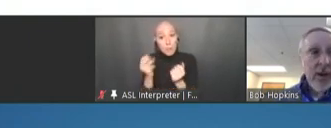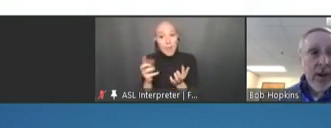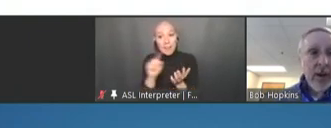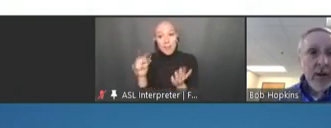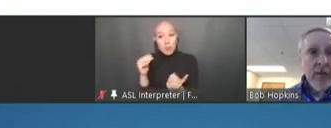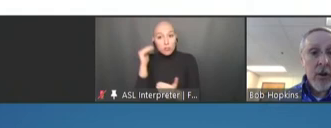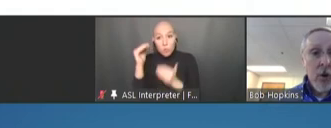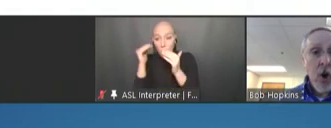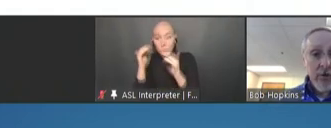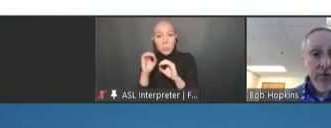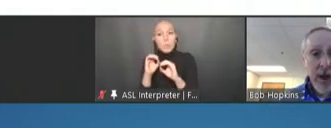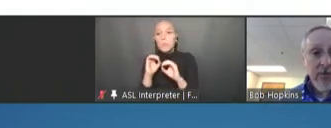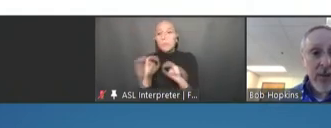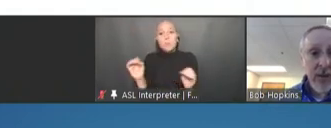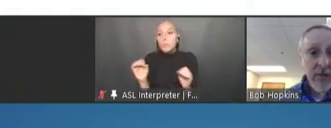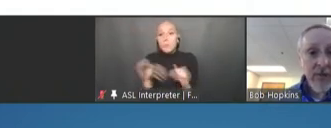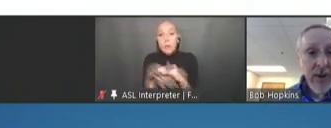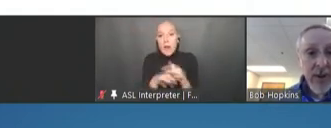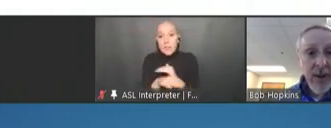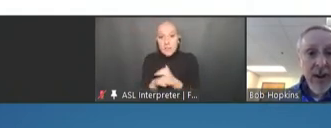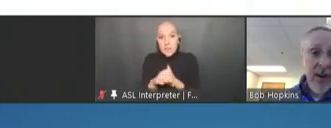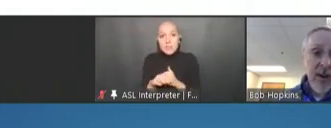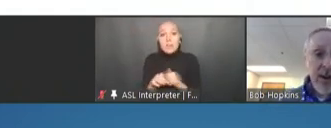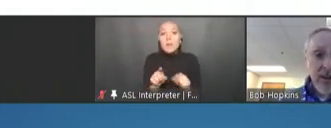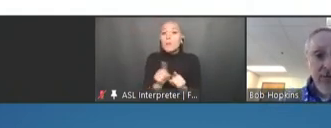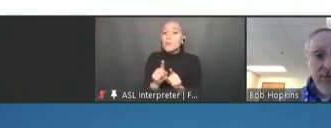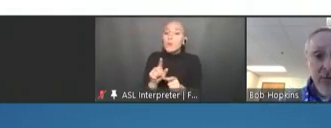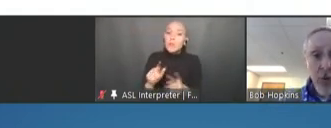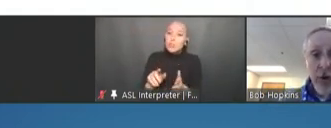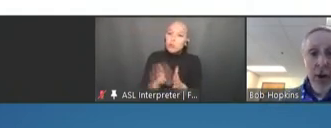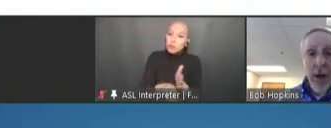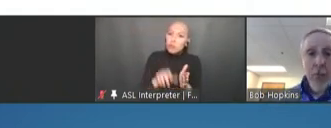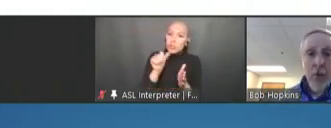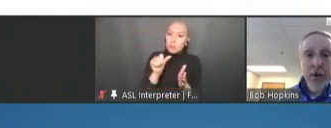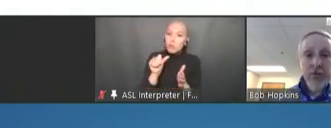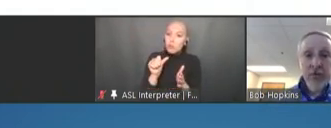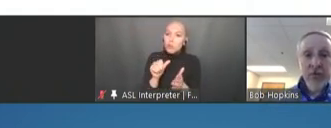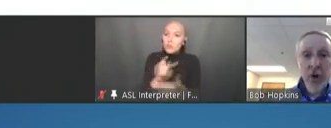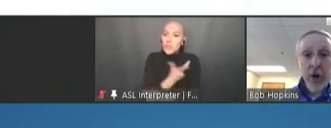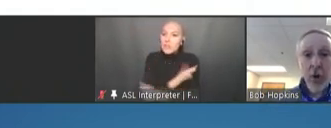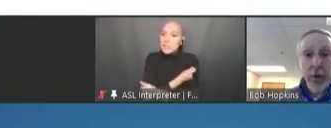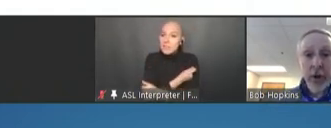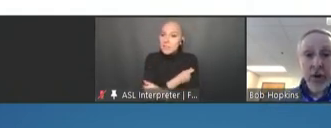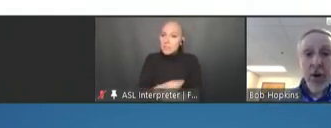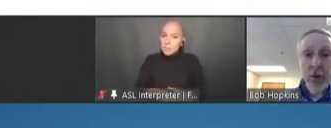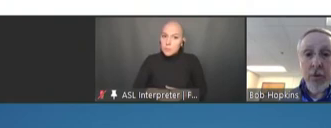and low-cost vaccines. And again, supporting collaborations, ongoing and new,